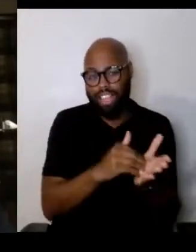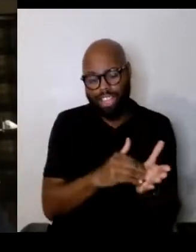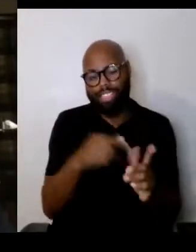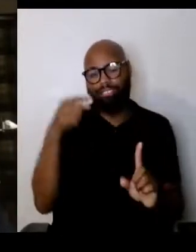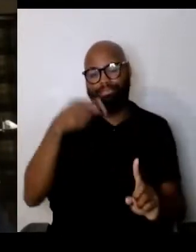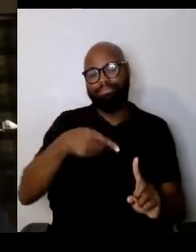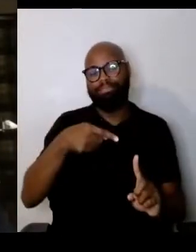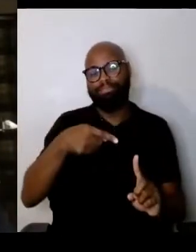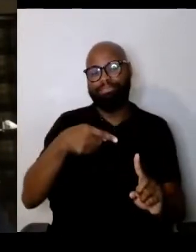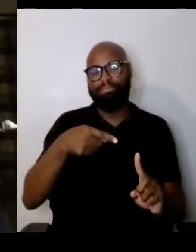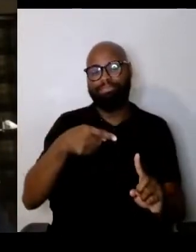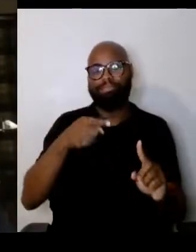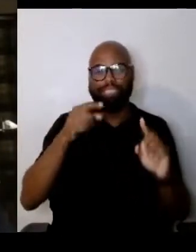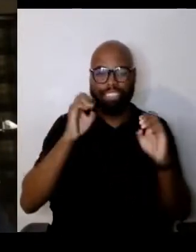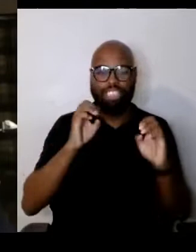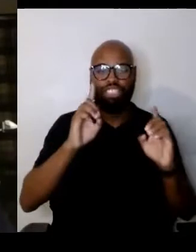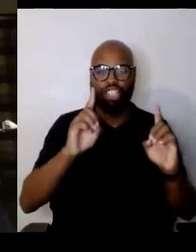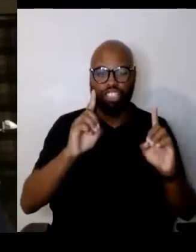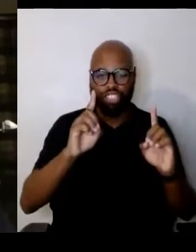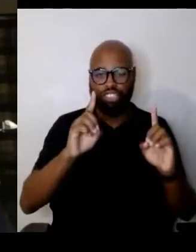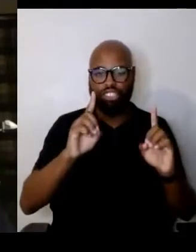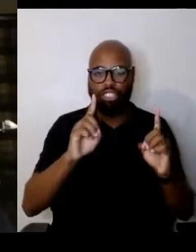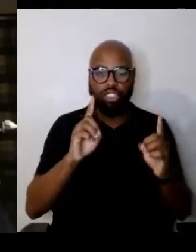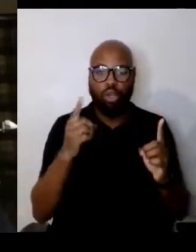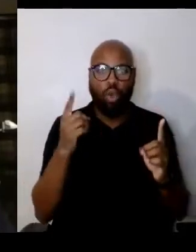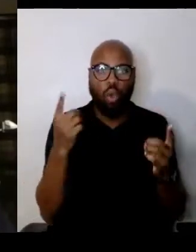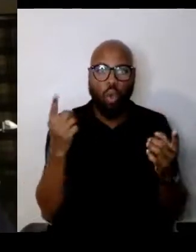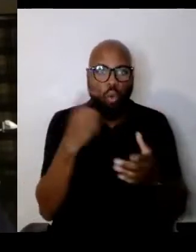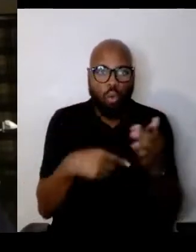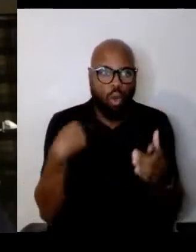What we can do educate people